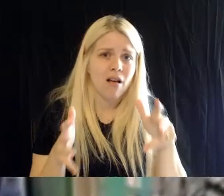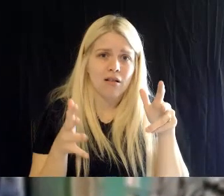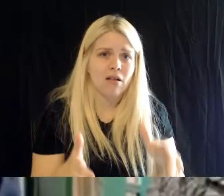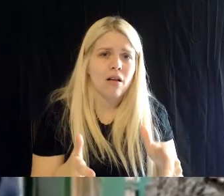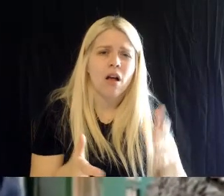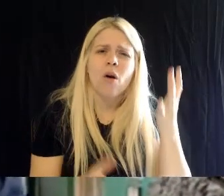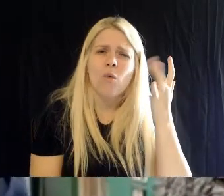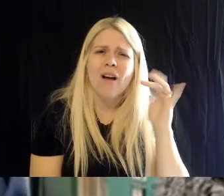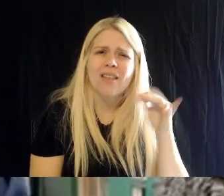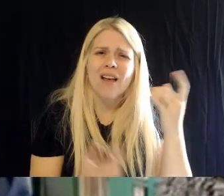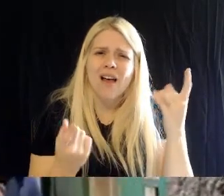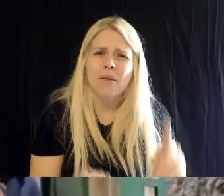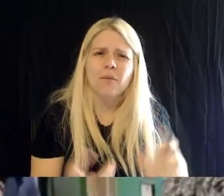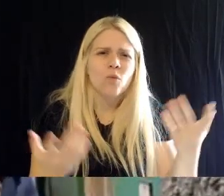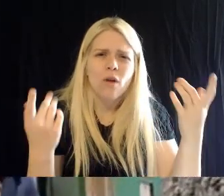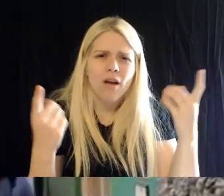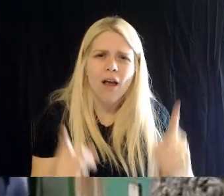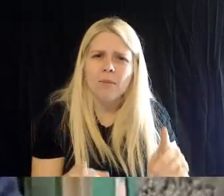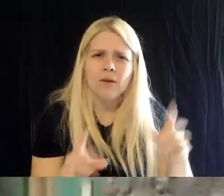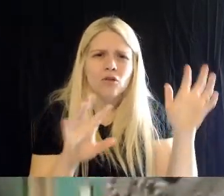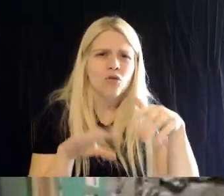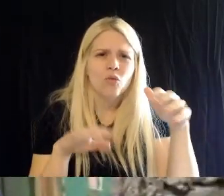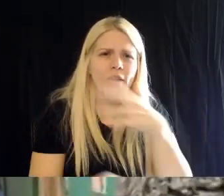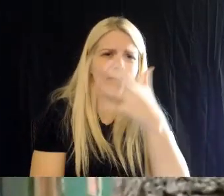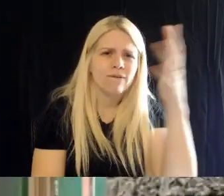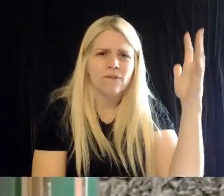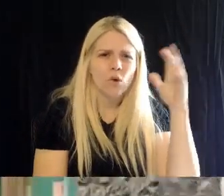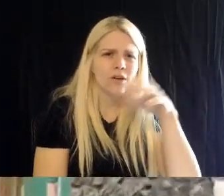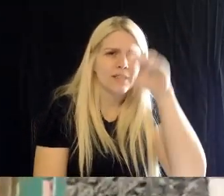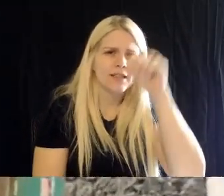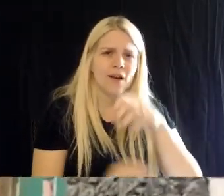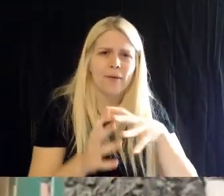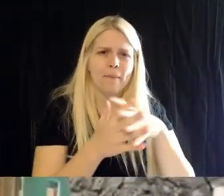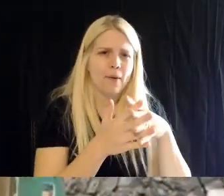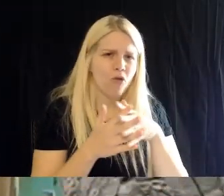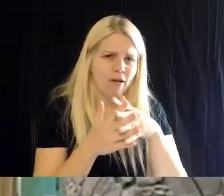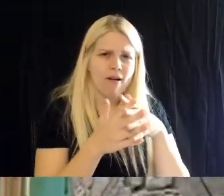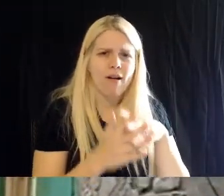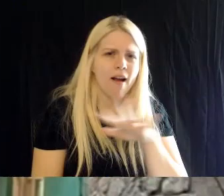What's happening to the rainforests in South America and in Africa and Indonesia?